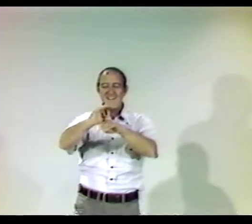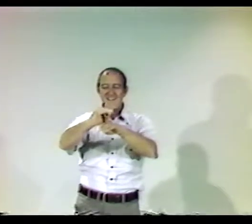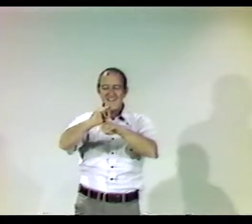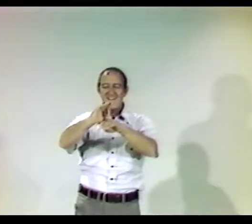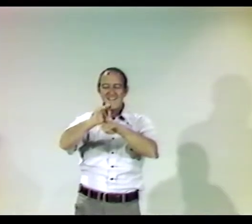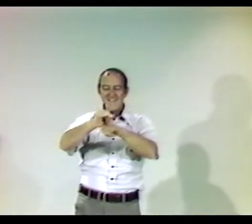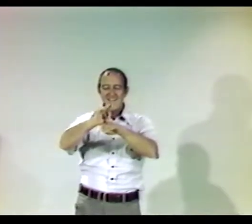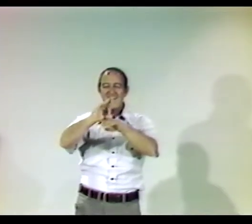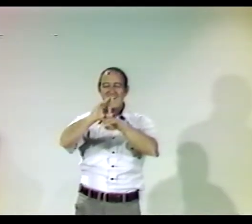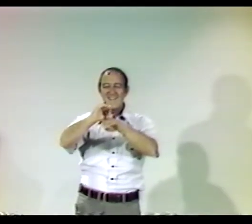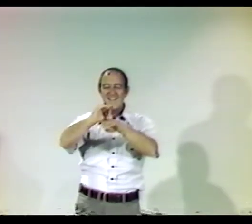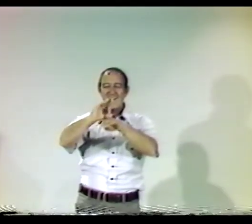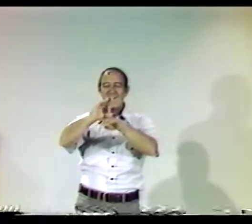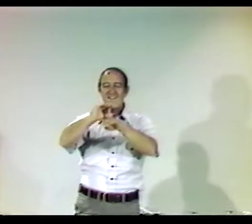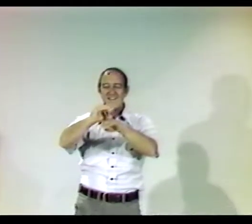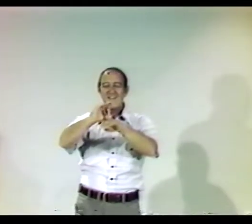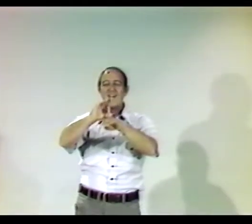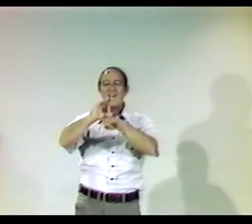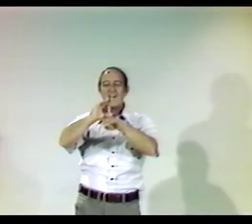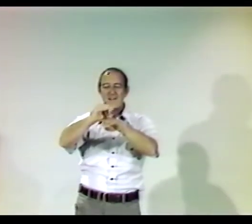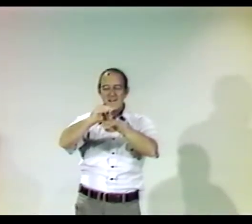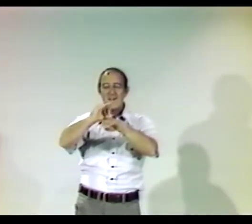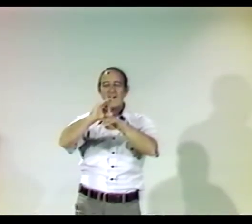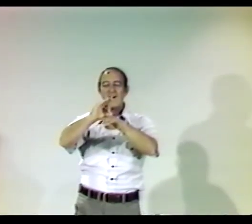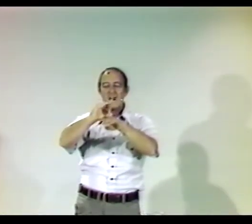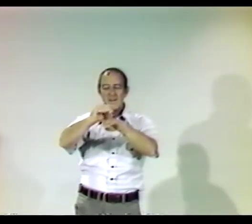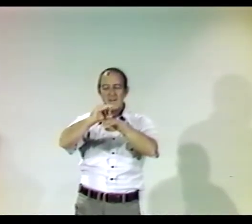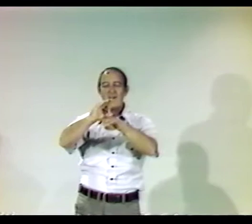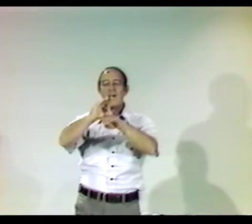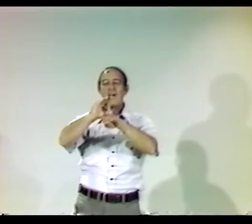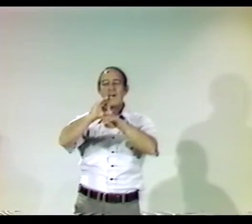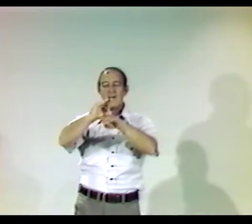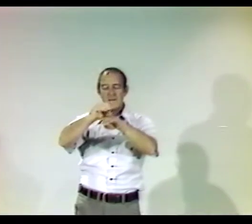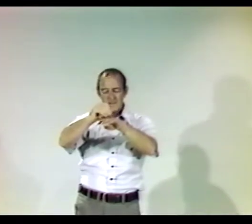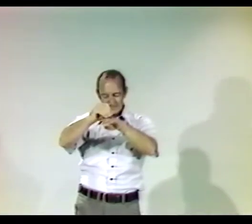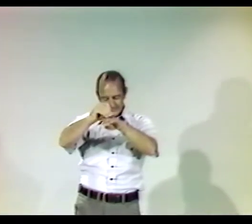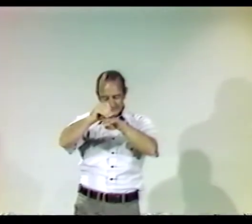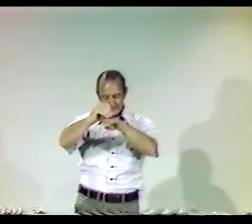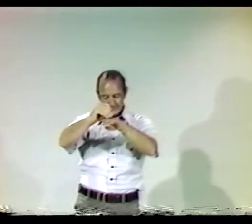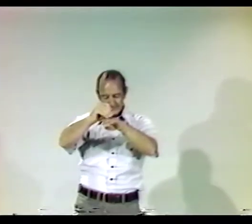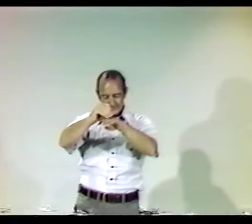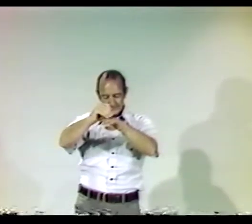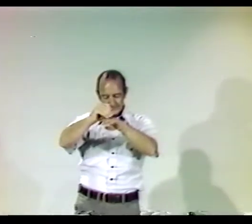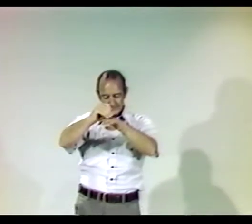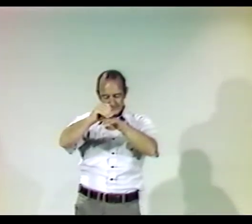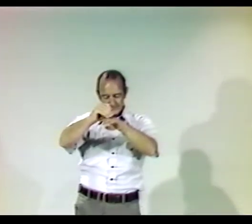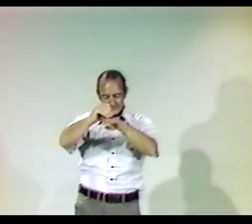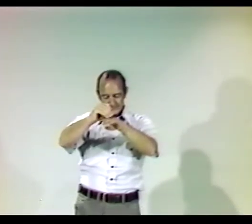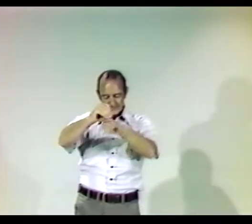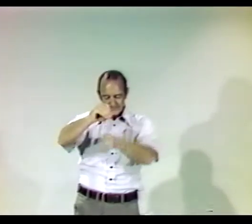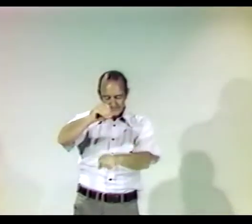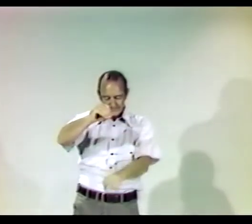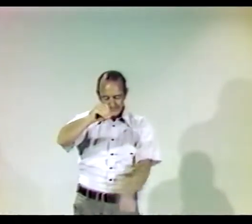AND THEN IT CALMS DOWN AND SETS ITSELF WITH THE WINGS